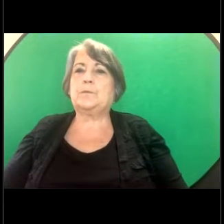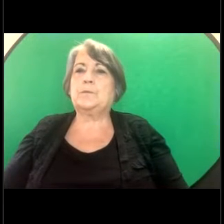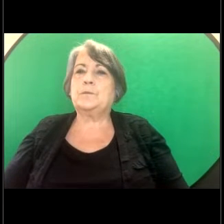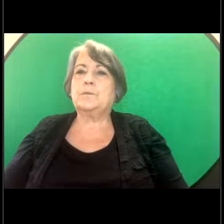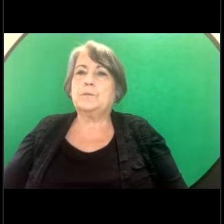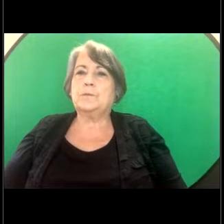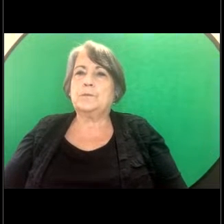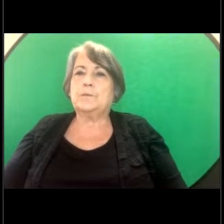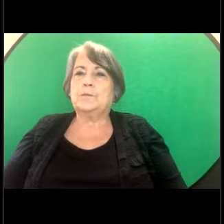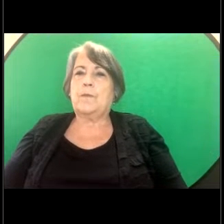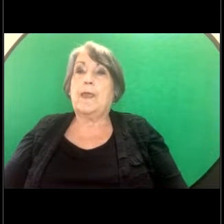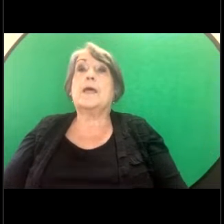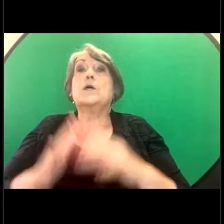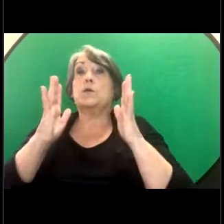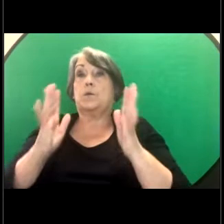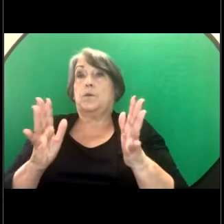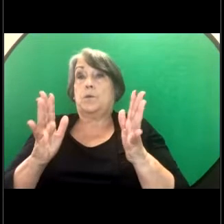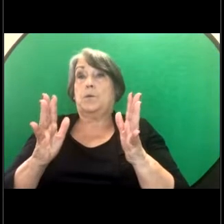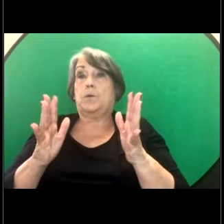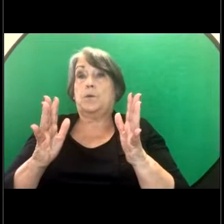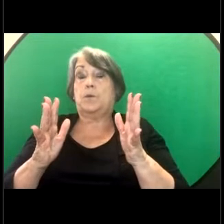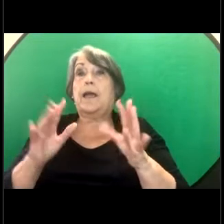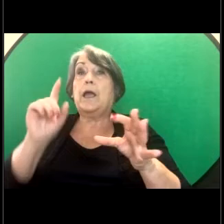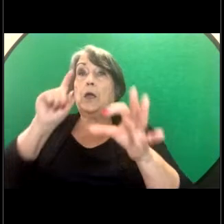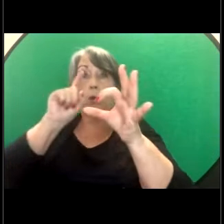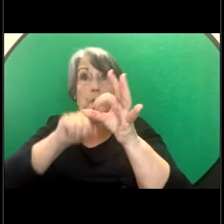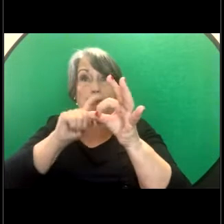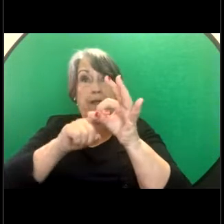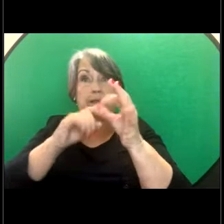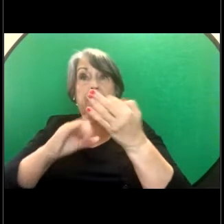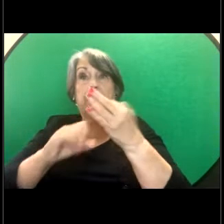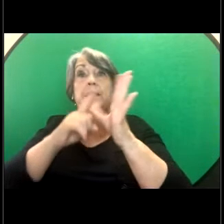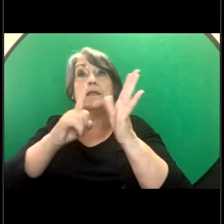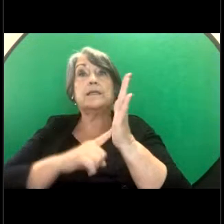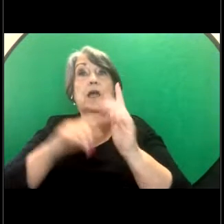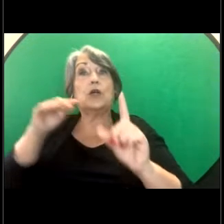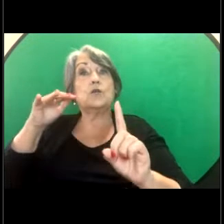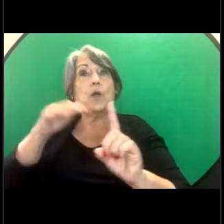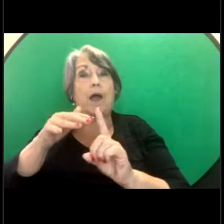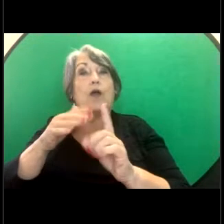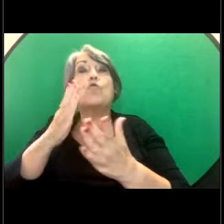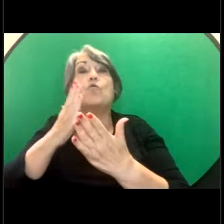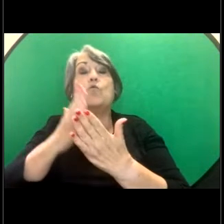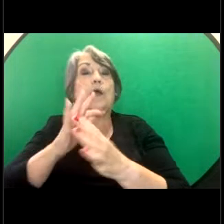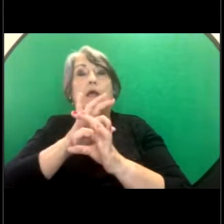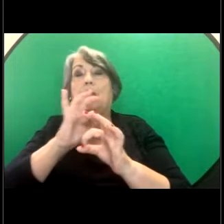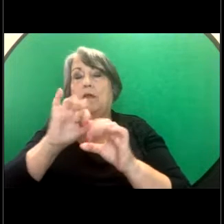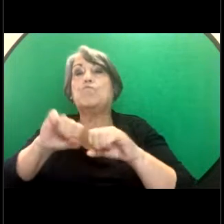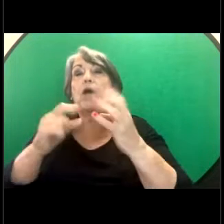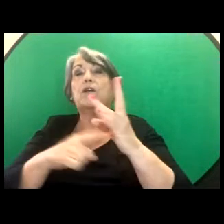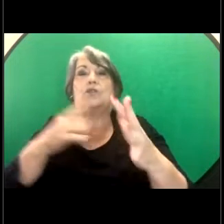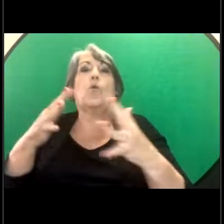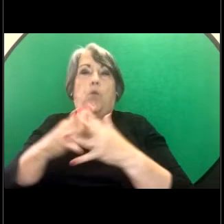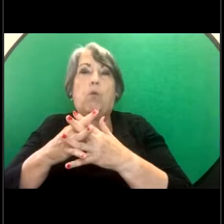So in QLD sexual harassment is unlawful in any circumstance. It's not limited to particular areas